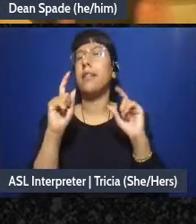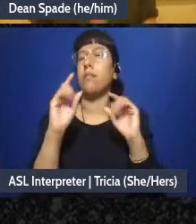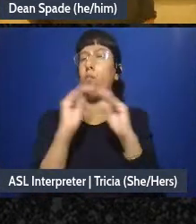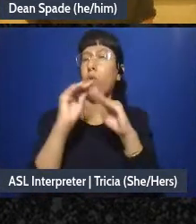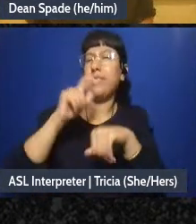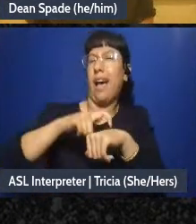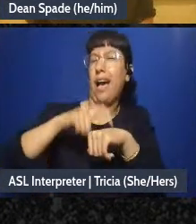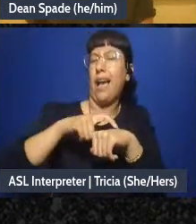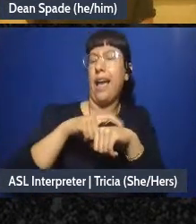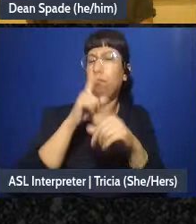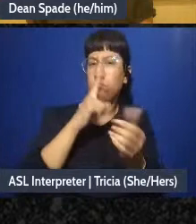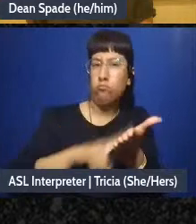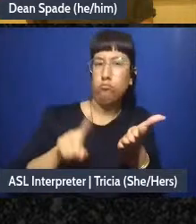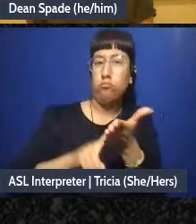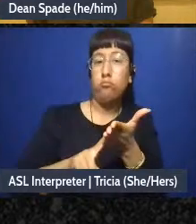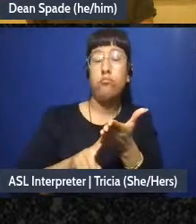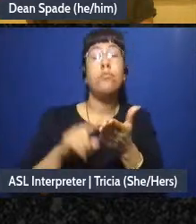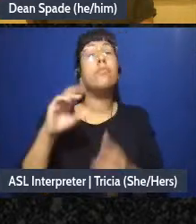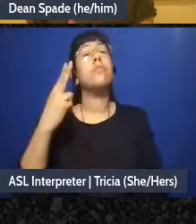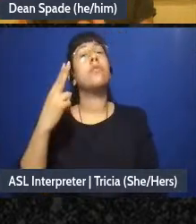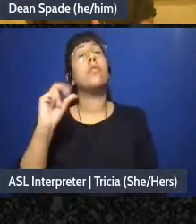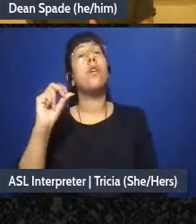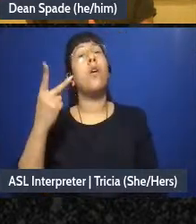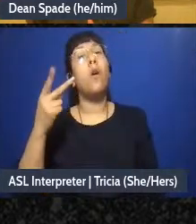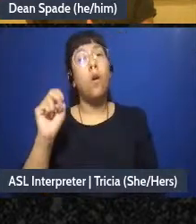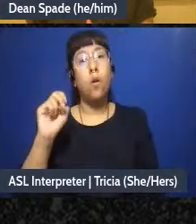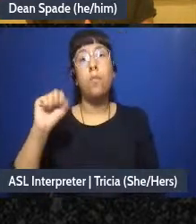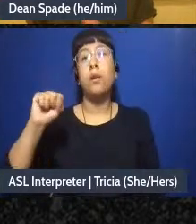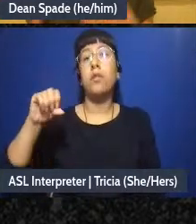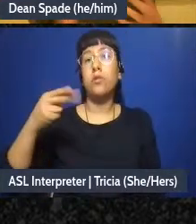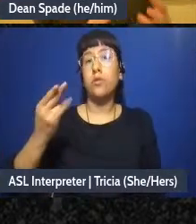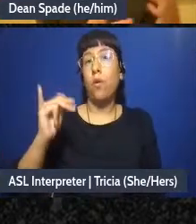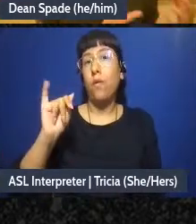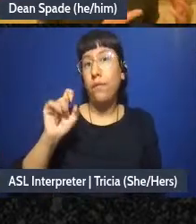and so he brought this to this meeting, um, do we have any volunteers to come back to take it